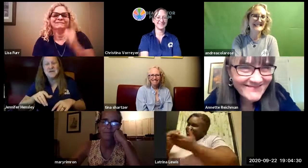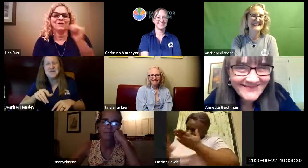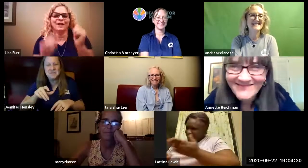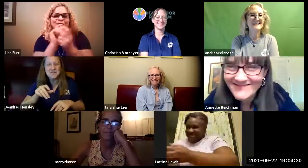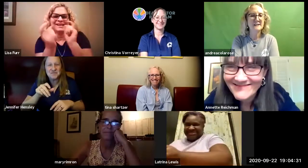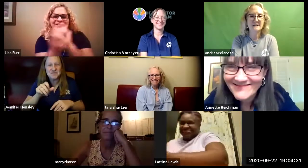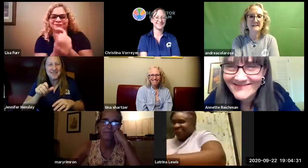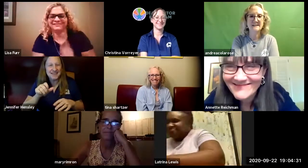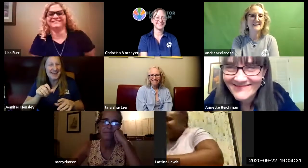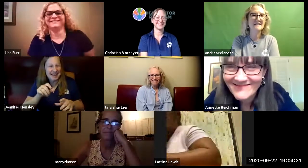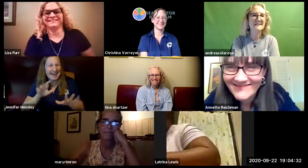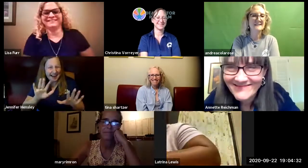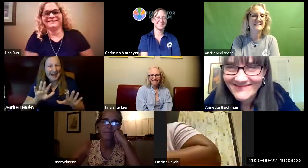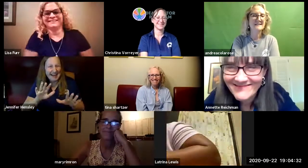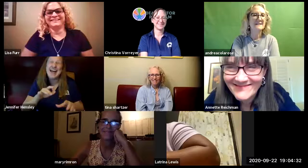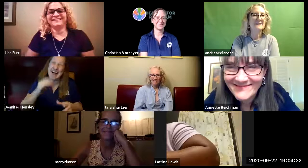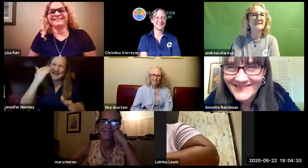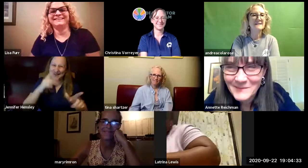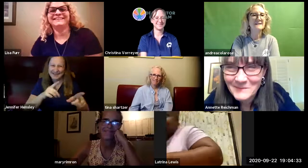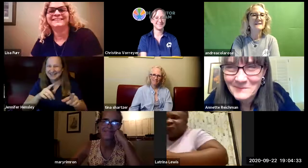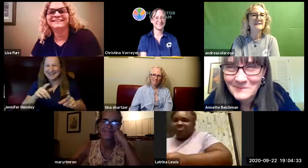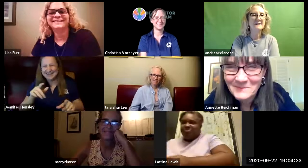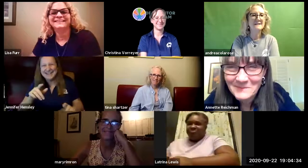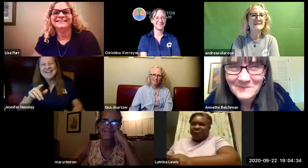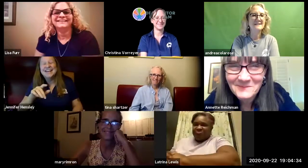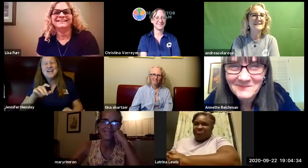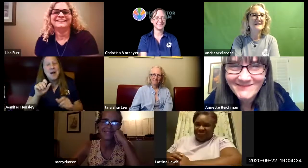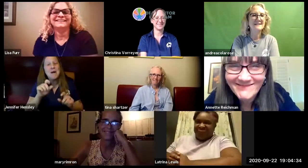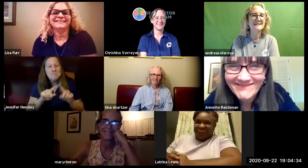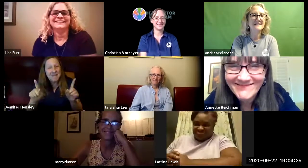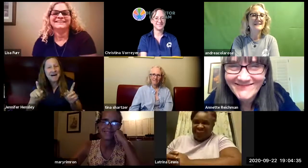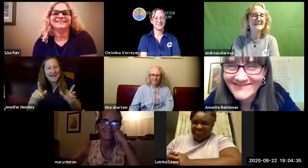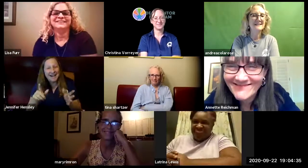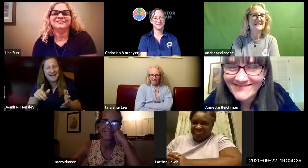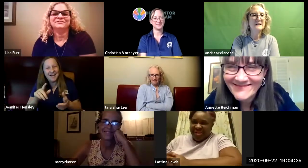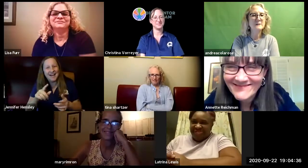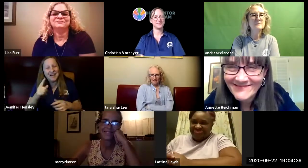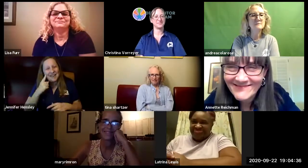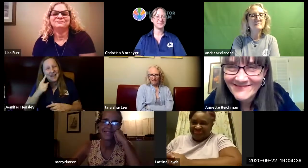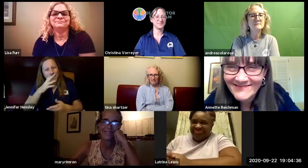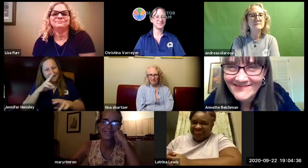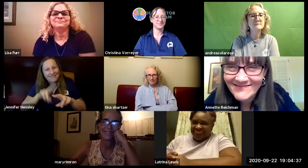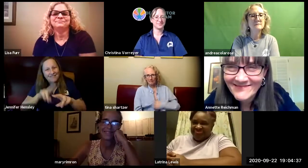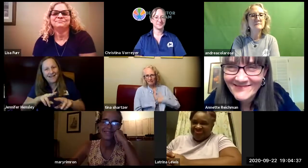against school right now a little bit change right